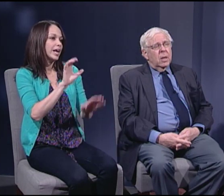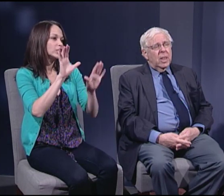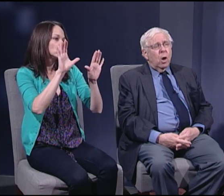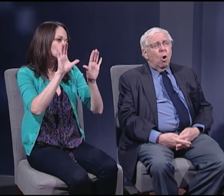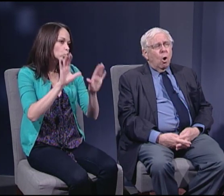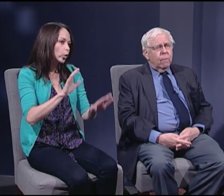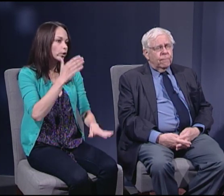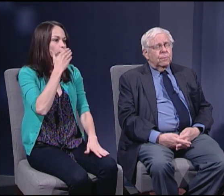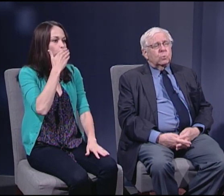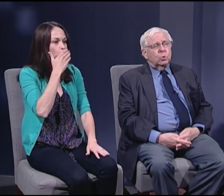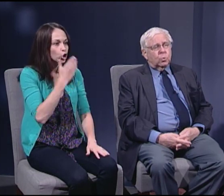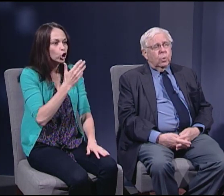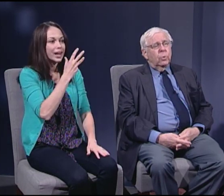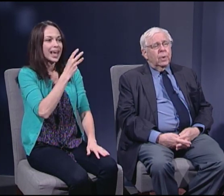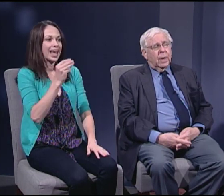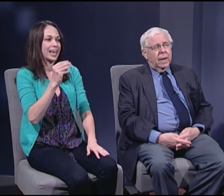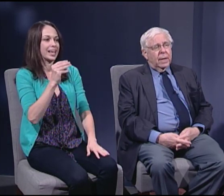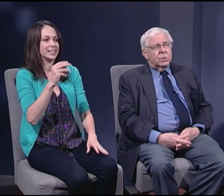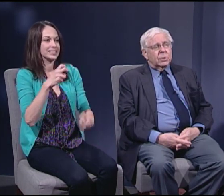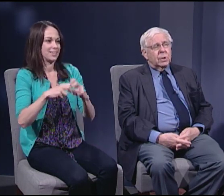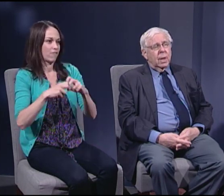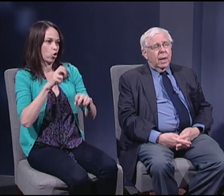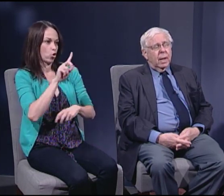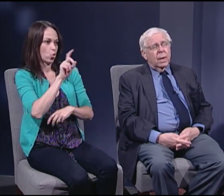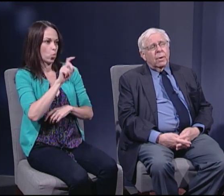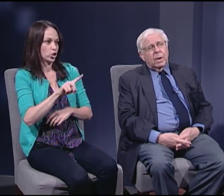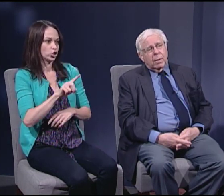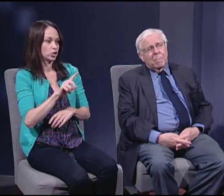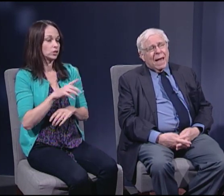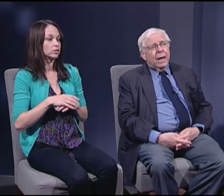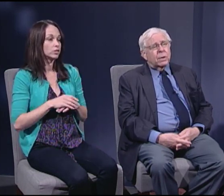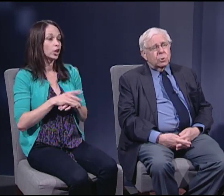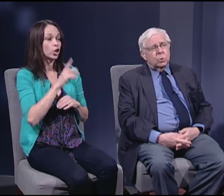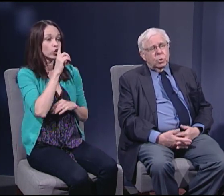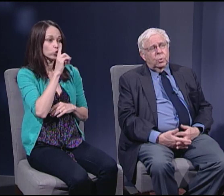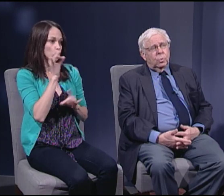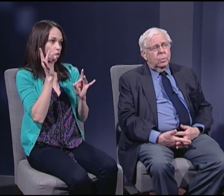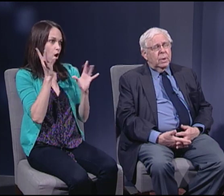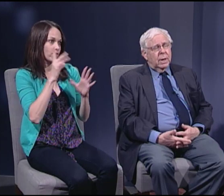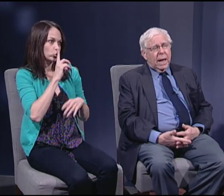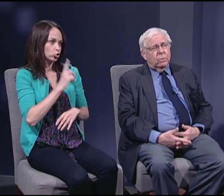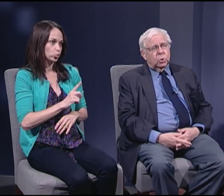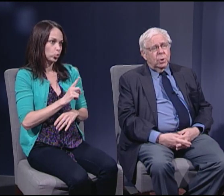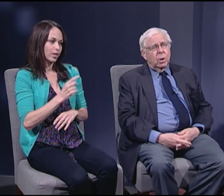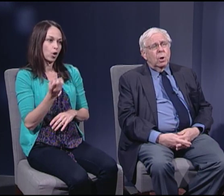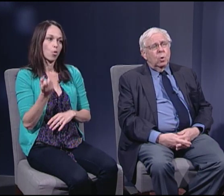The awful truth is, and here I come back to the analogy